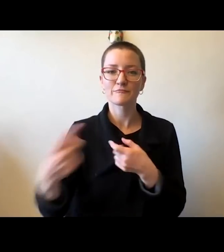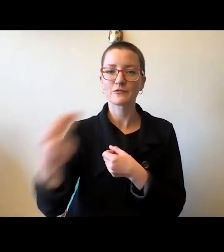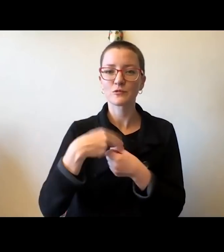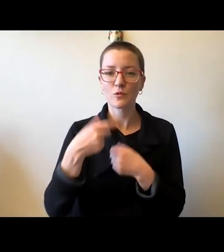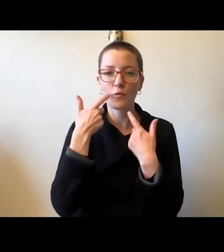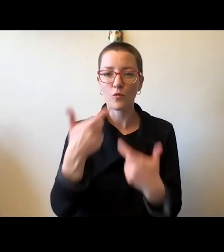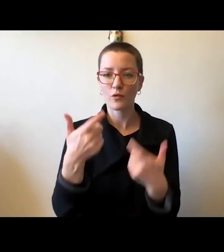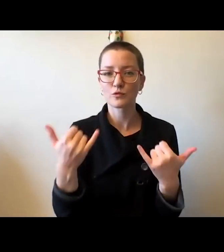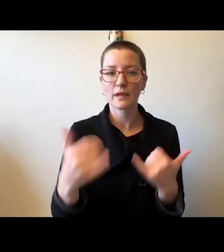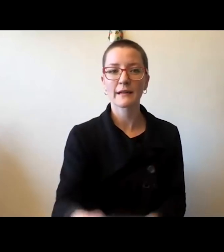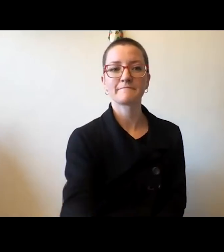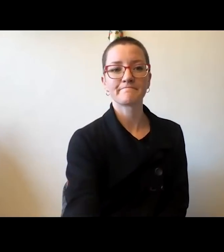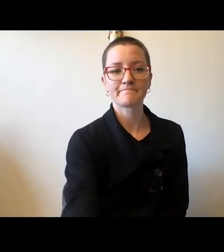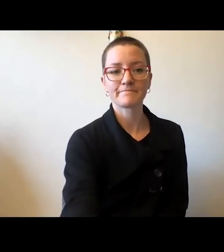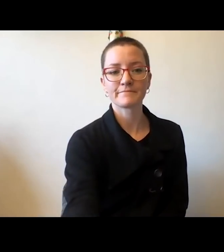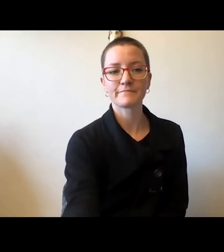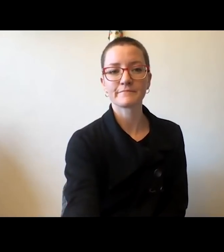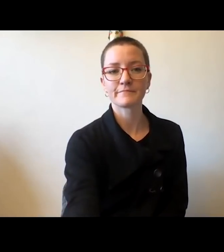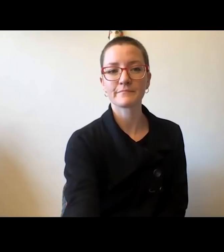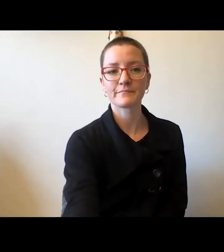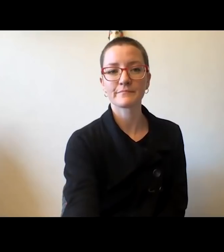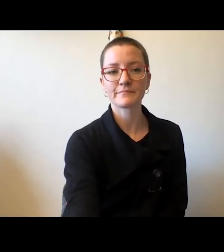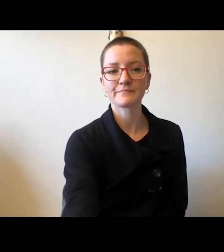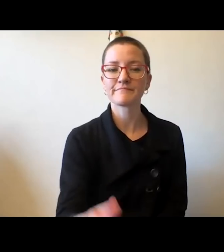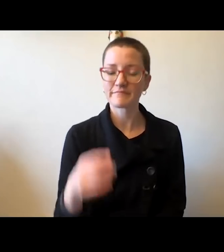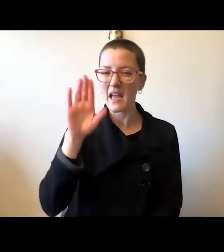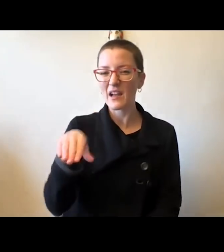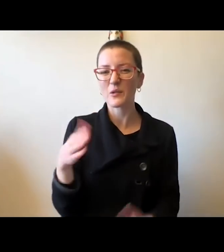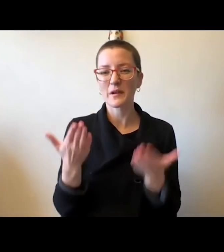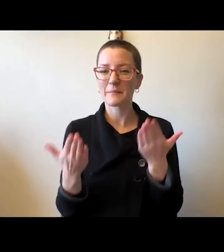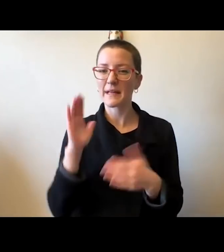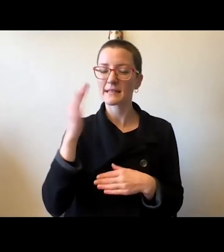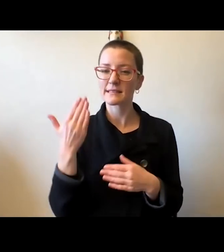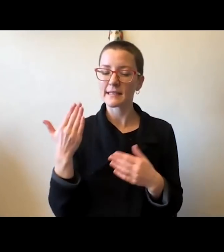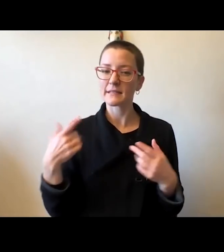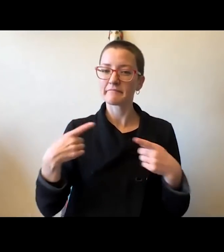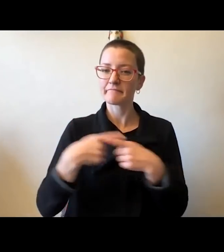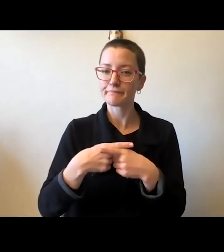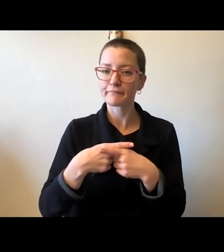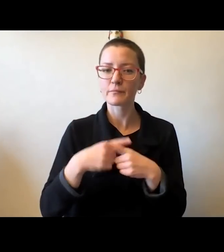While it may seem somewhat counterintuitive, I want to open my State of the University Address